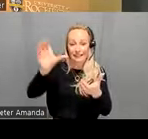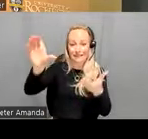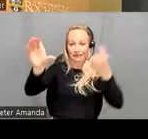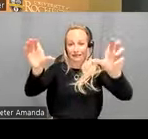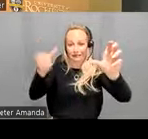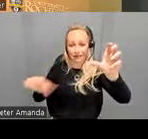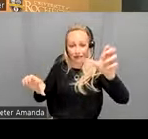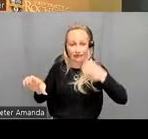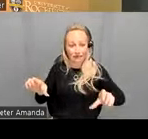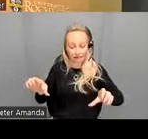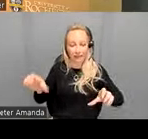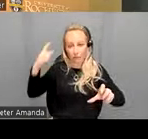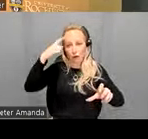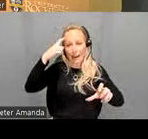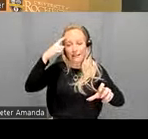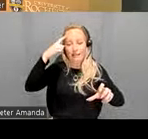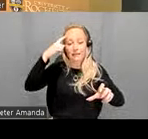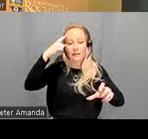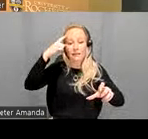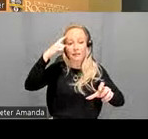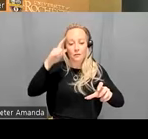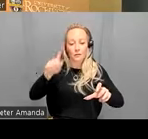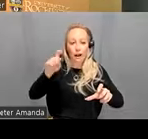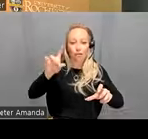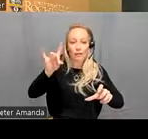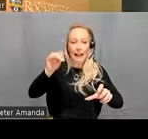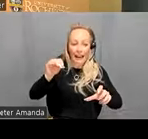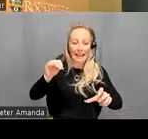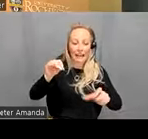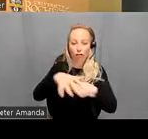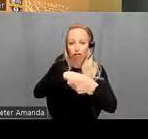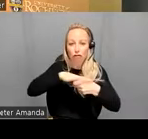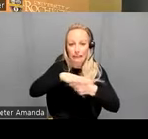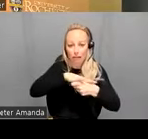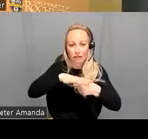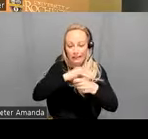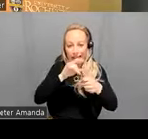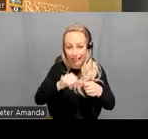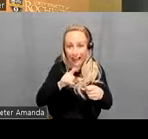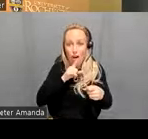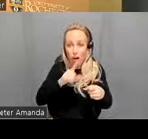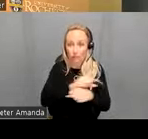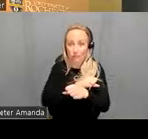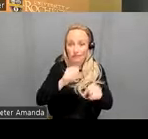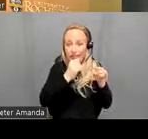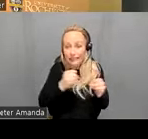of uh the brain into 180 uh cortical regions that are individually um individuated by